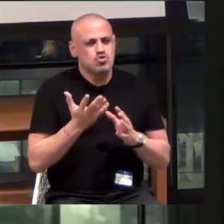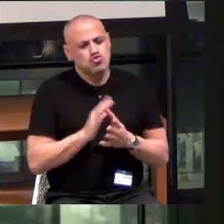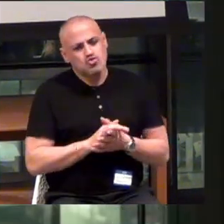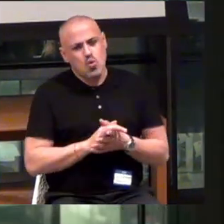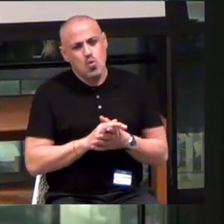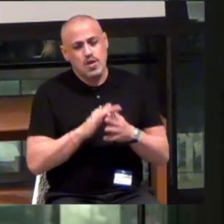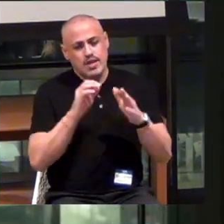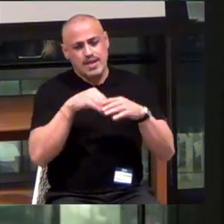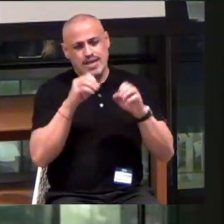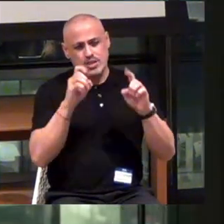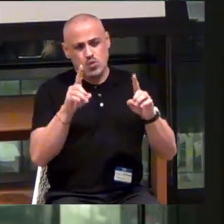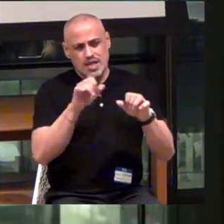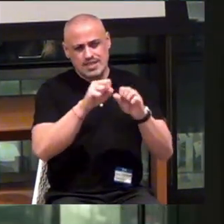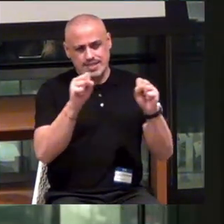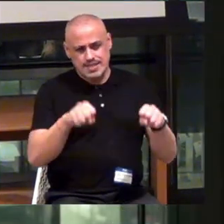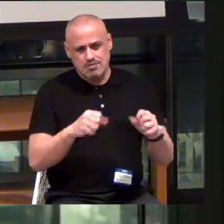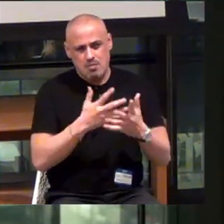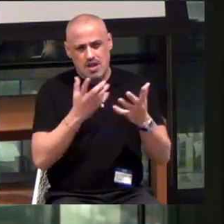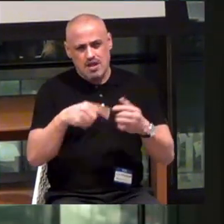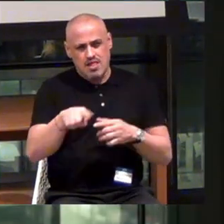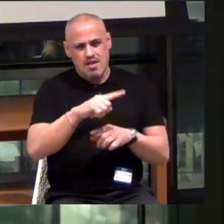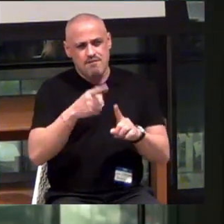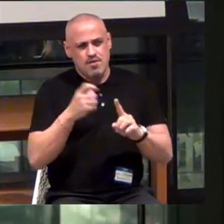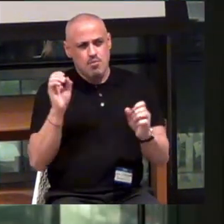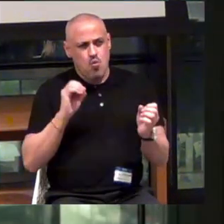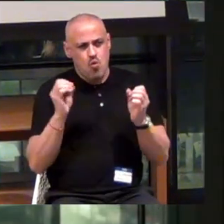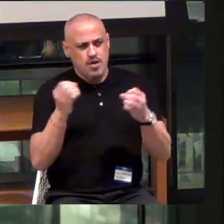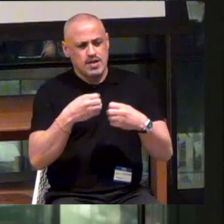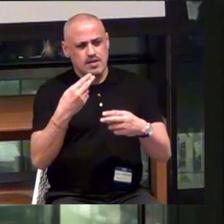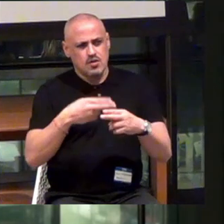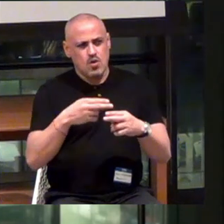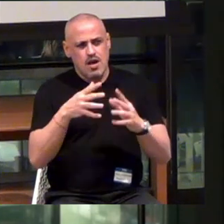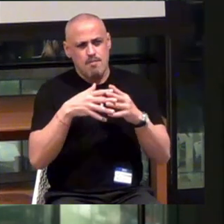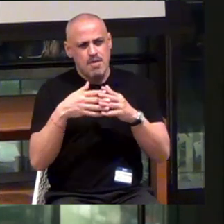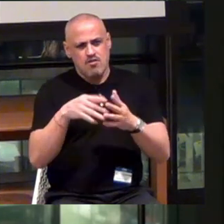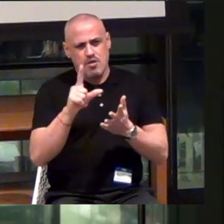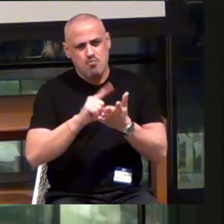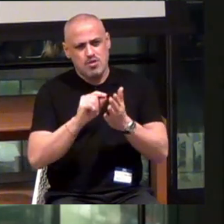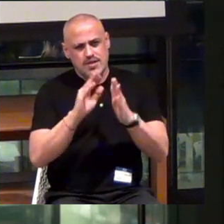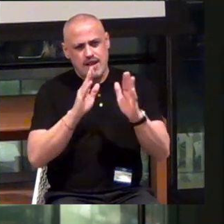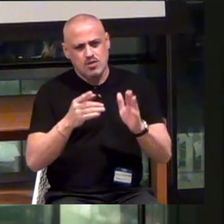In the education system, a lot of them come from an organization called American Printing House for the Blind.